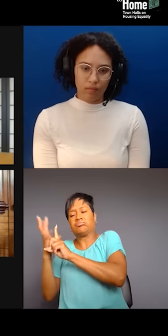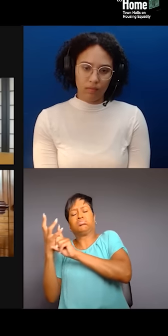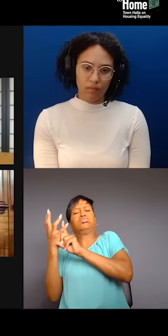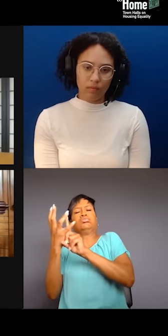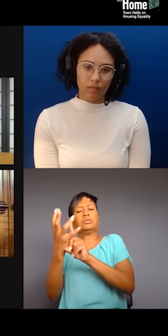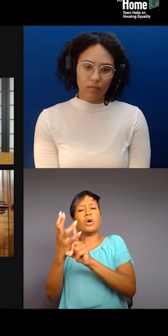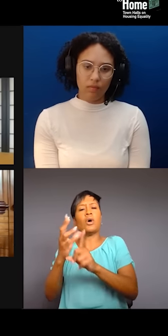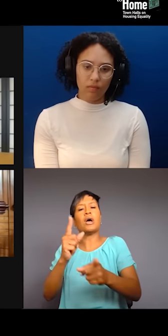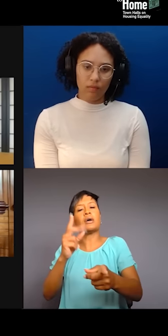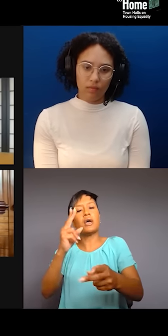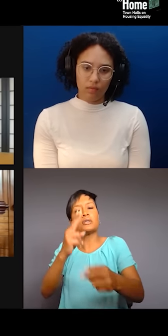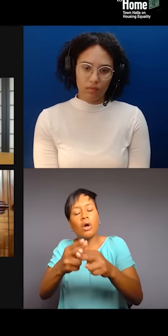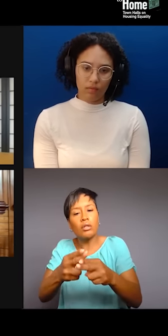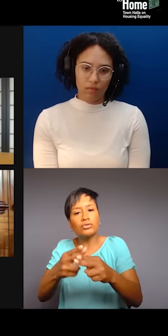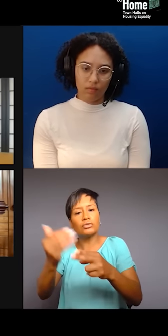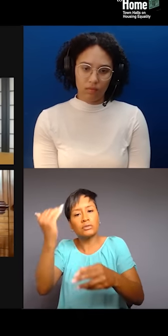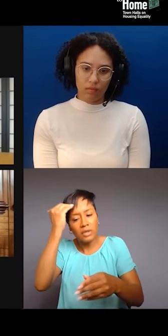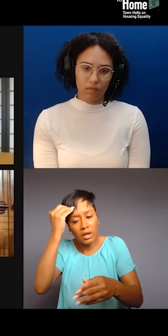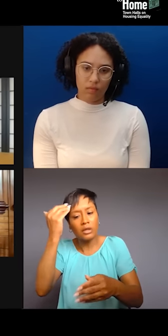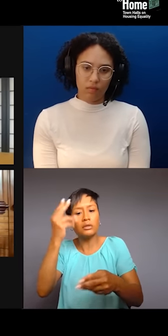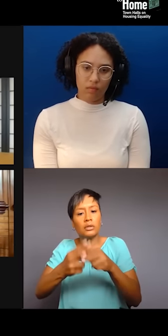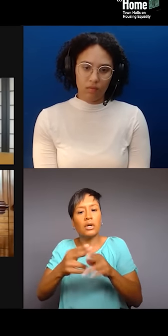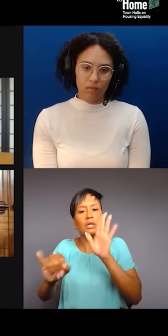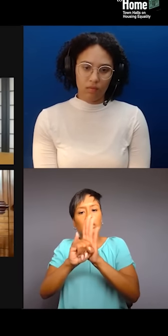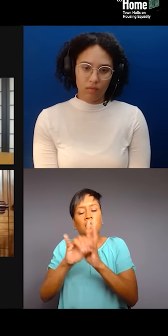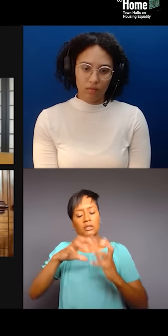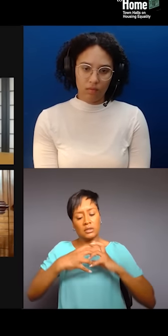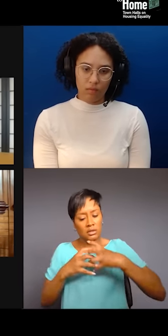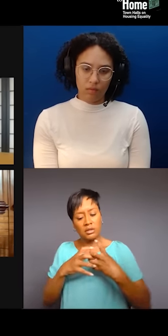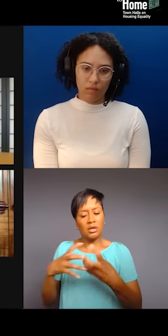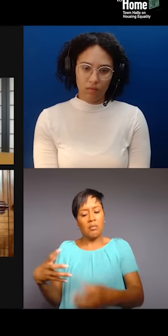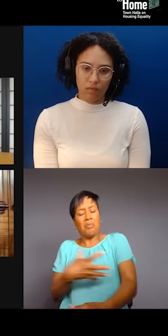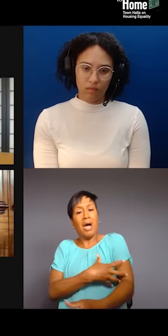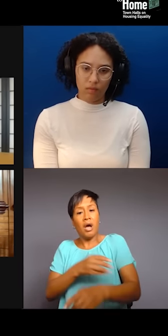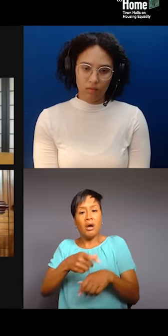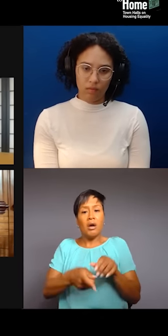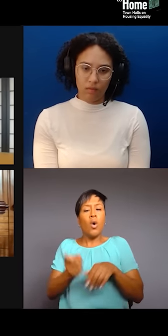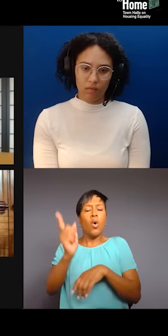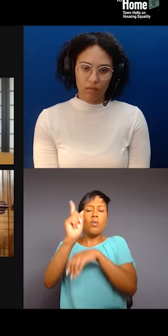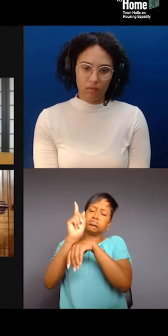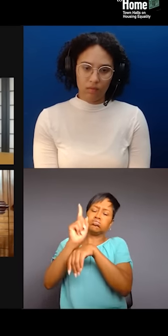all it does is, you know, strengthen who we are, and strengthen what we can bring to our communities,